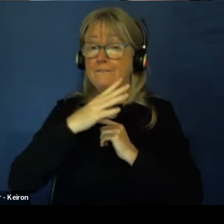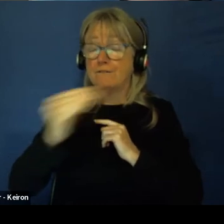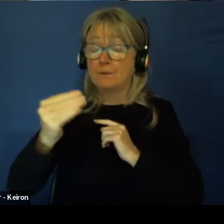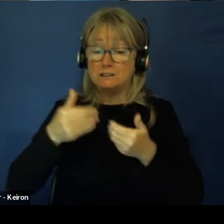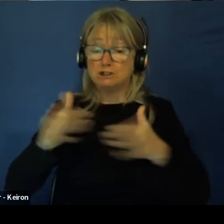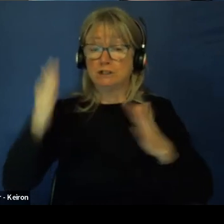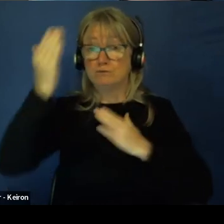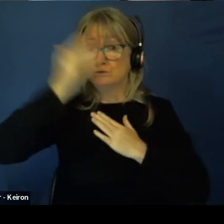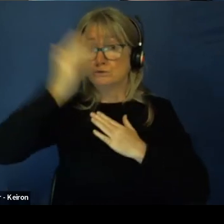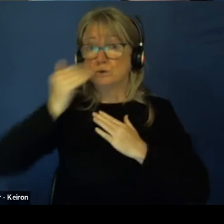experience.